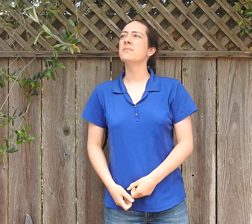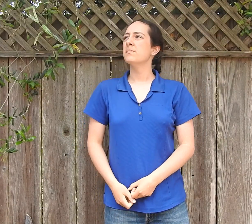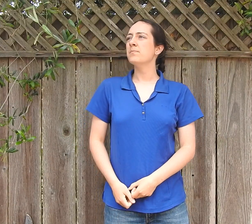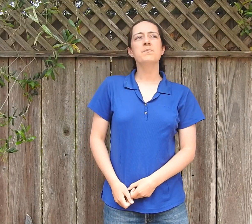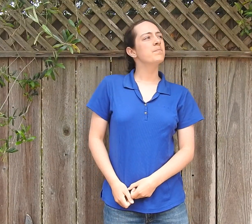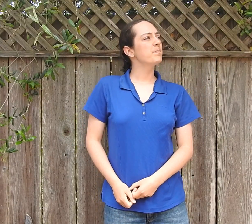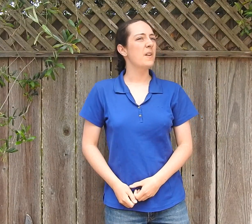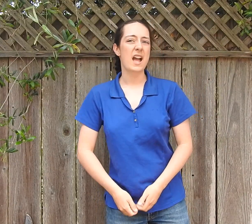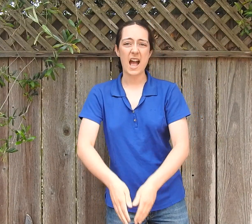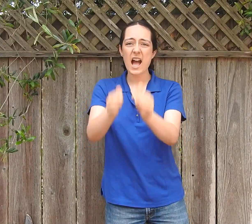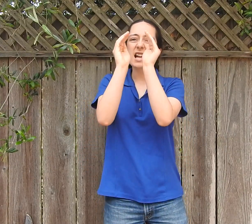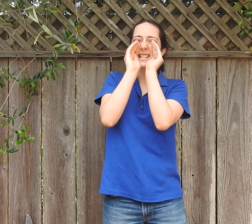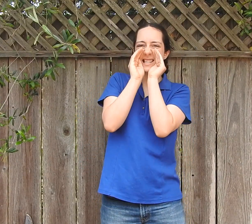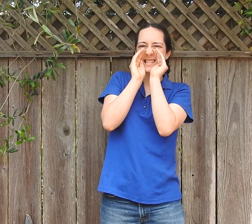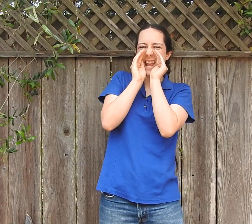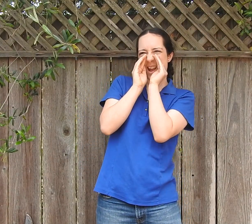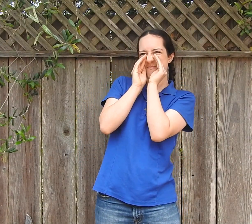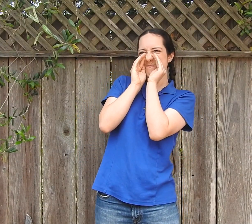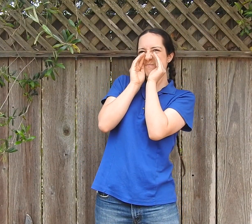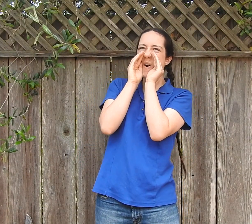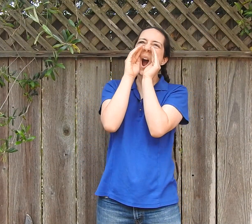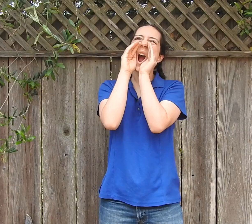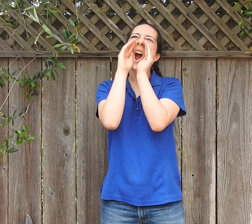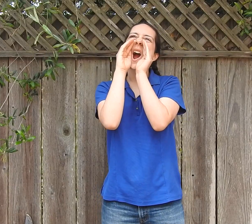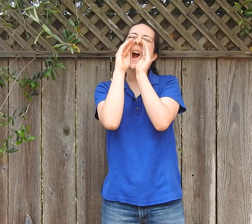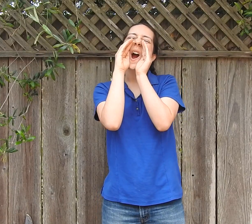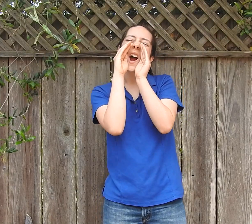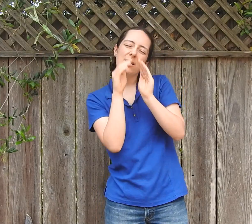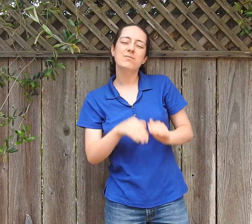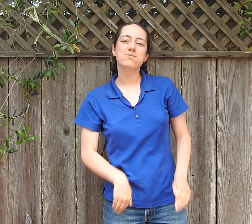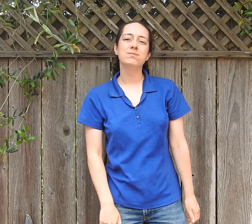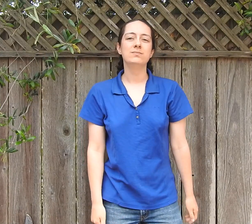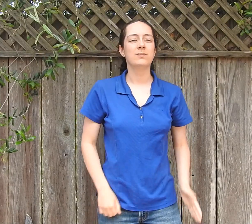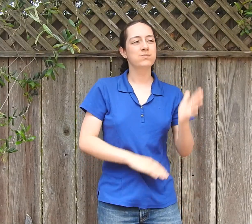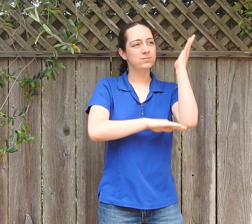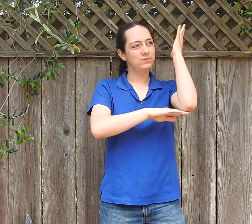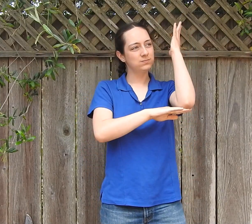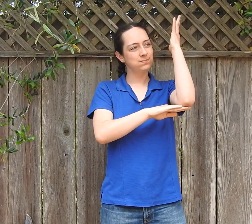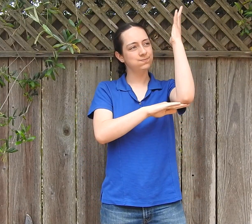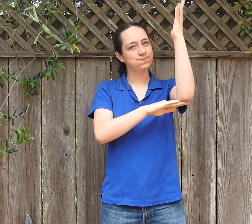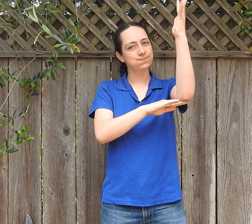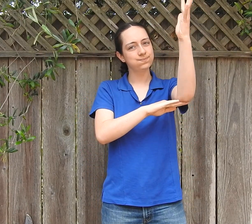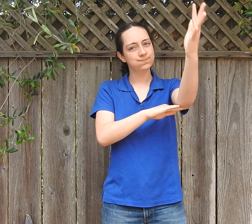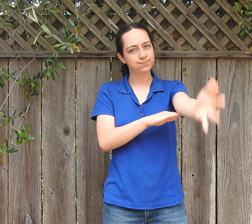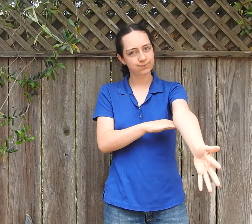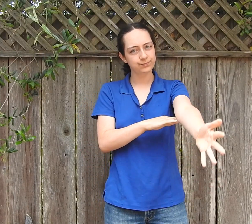The man looks around and yells, "Timber!" And the tree falls down.